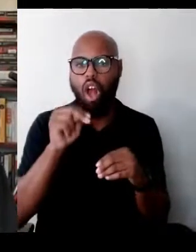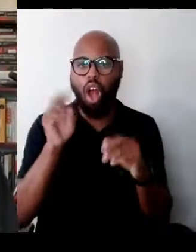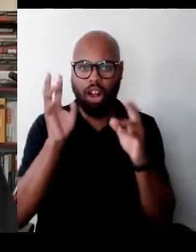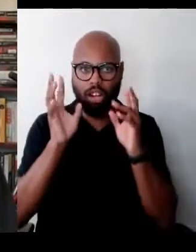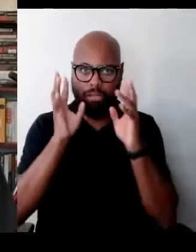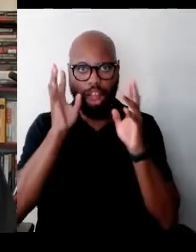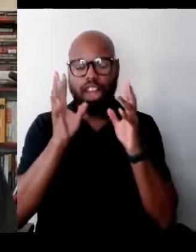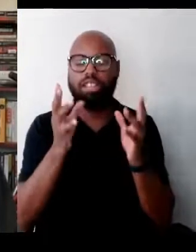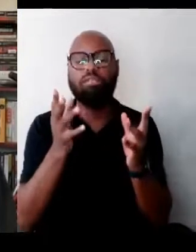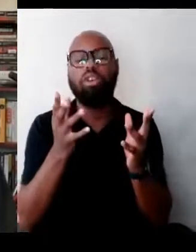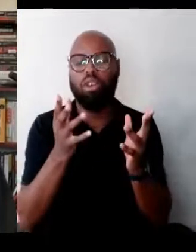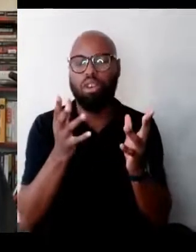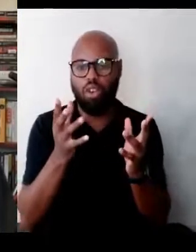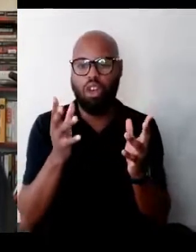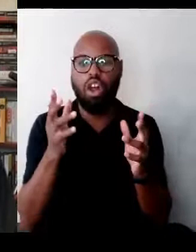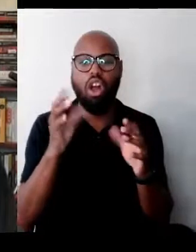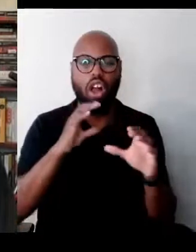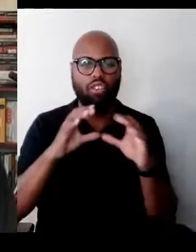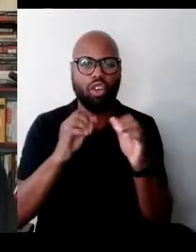You can find everyone's full bios